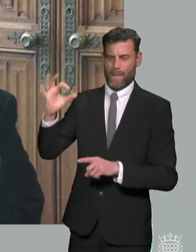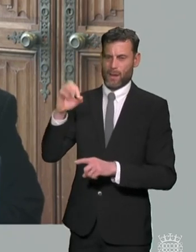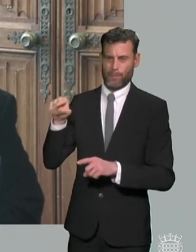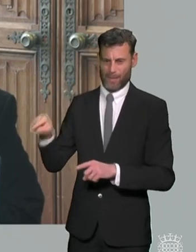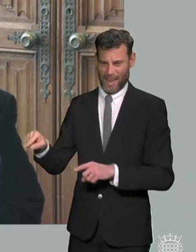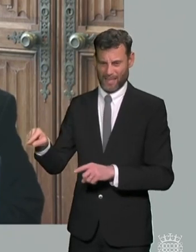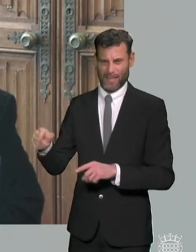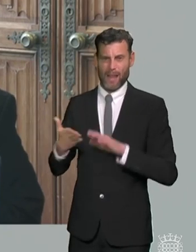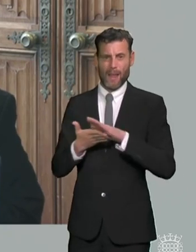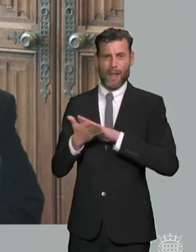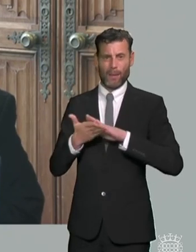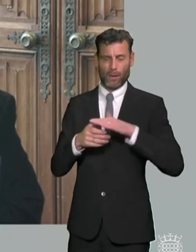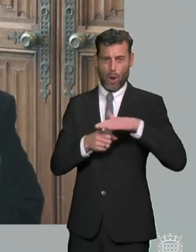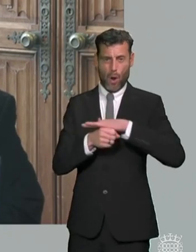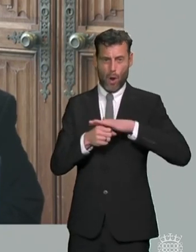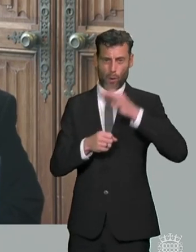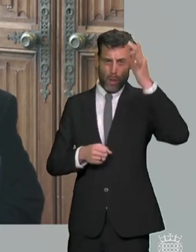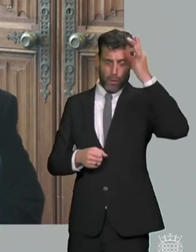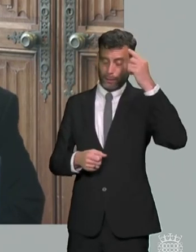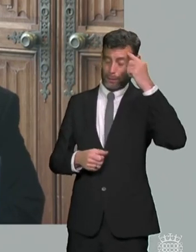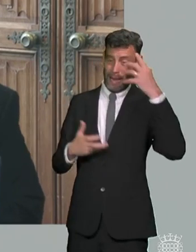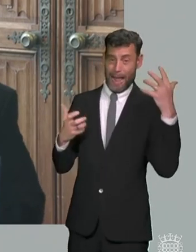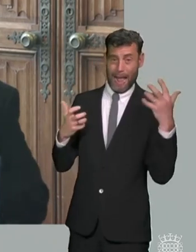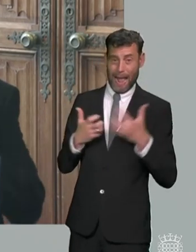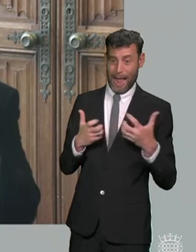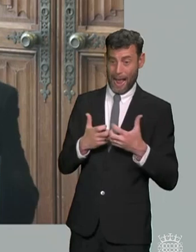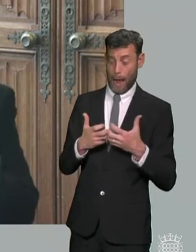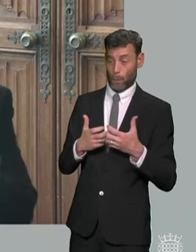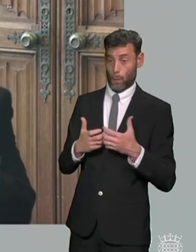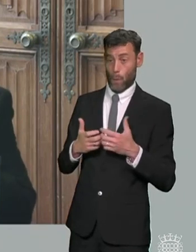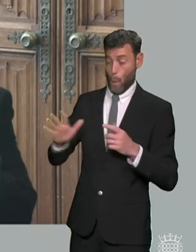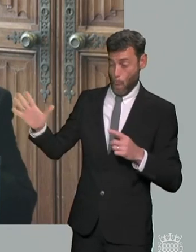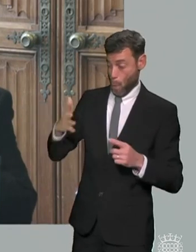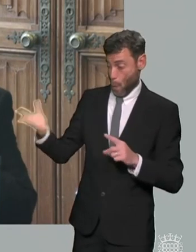local authorities but but i mean we all do know i mean in in previous reviews that we've done